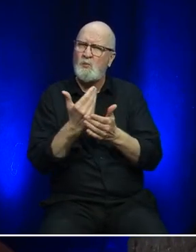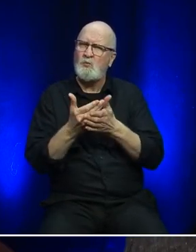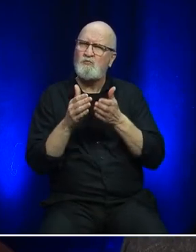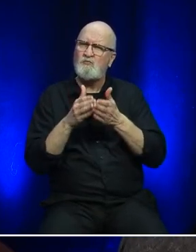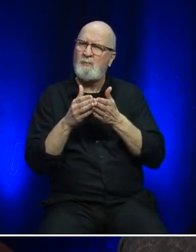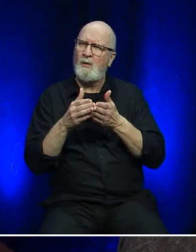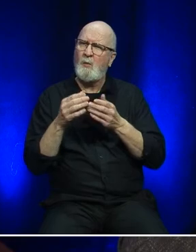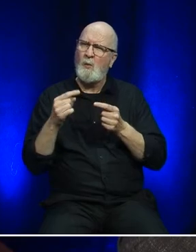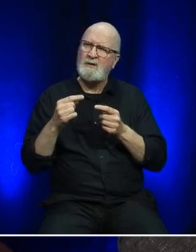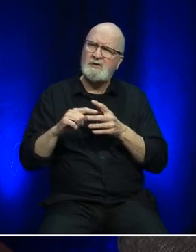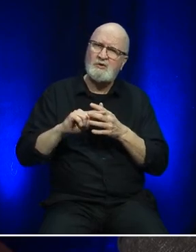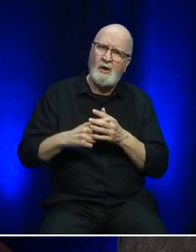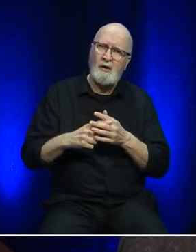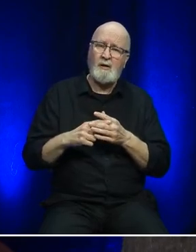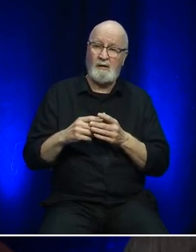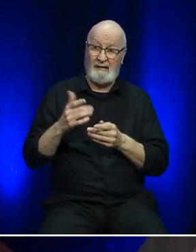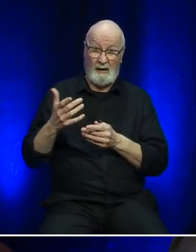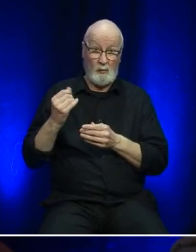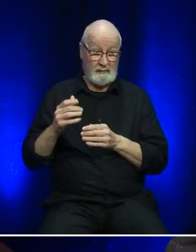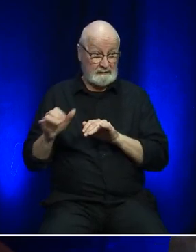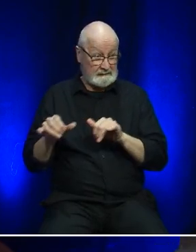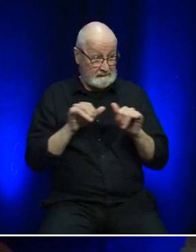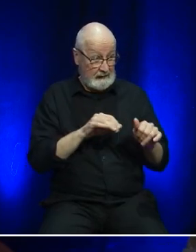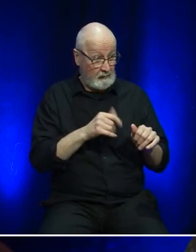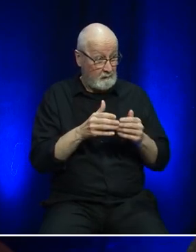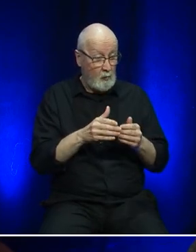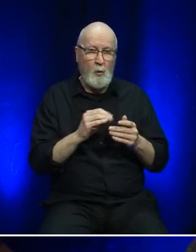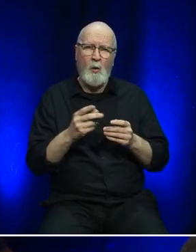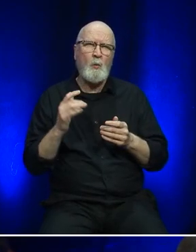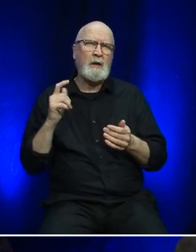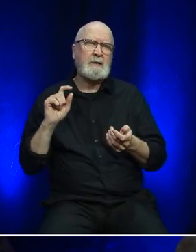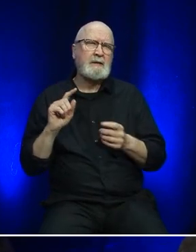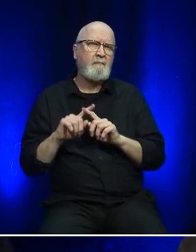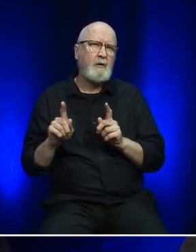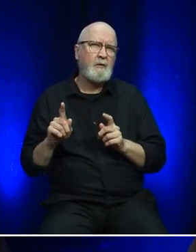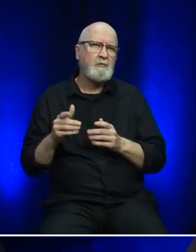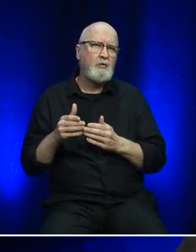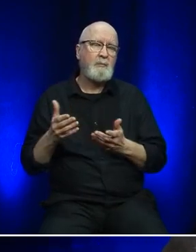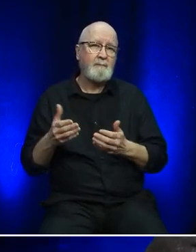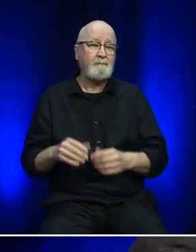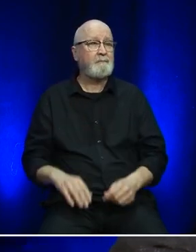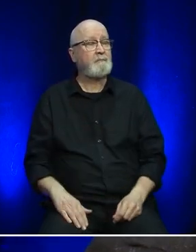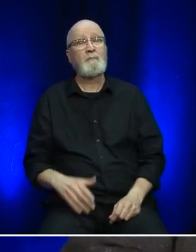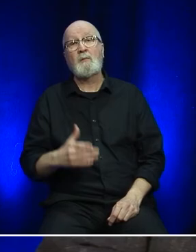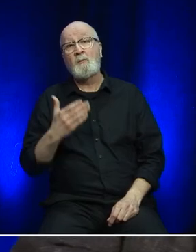and how will it be different from other ships in the fleet? Thank you for the question.